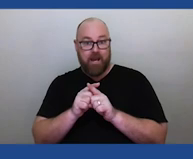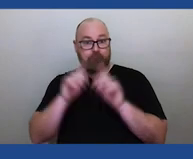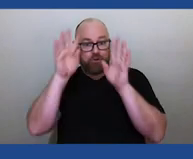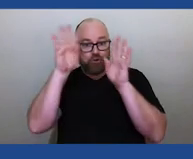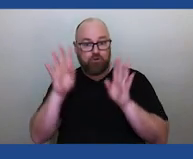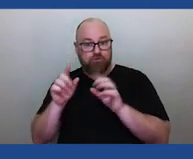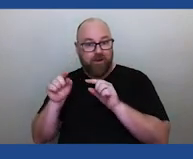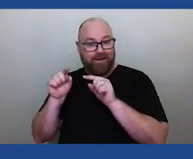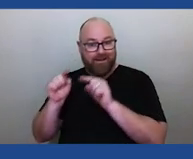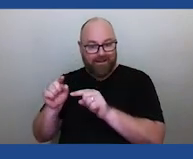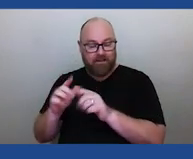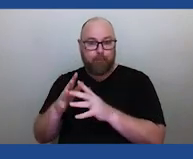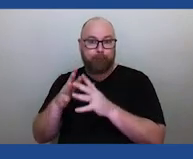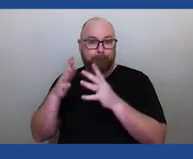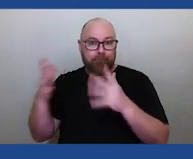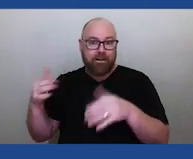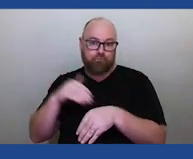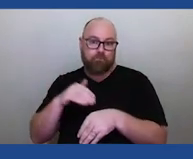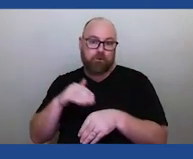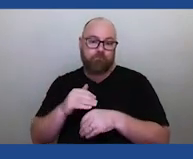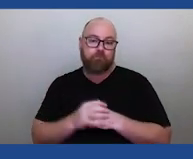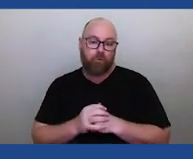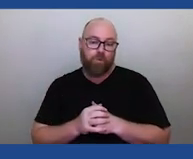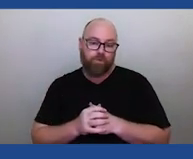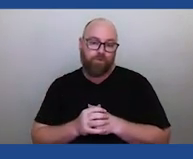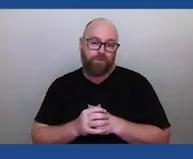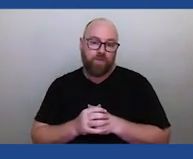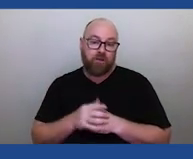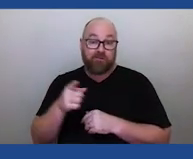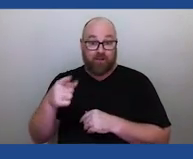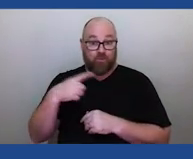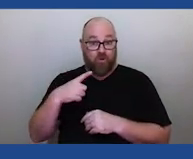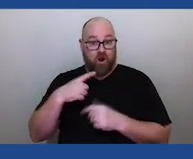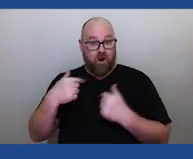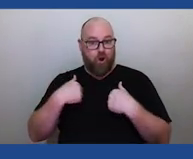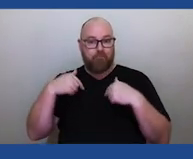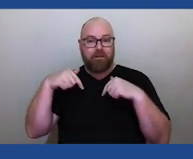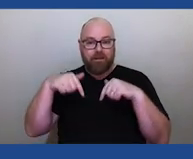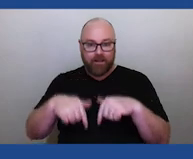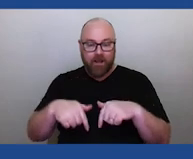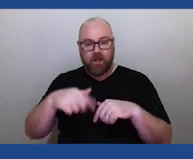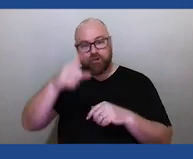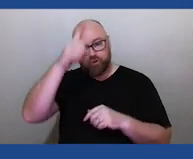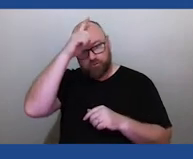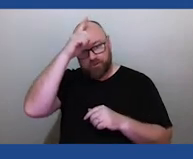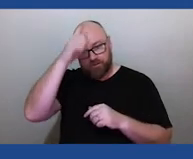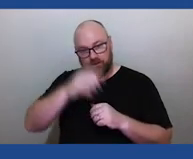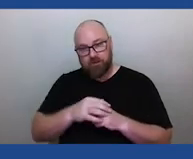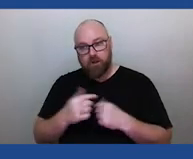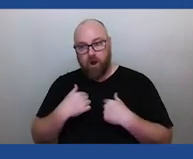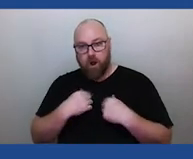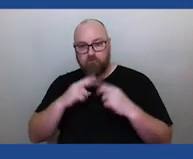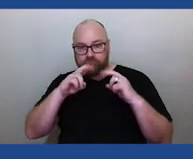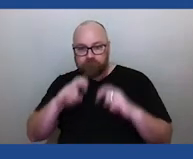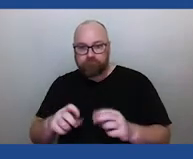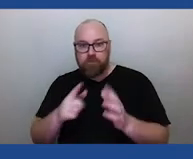a real major problem. And then funnily enough, like I said, that's the reason I'm here in Heidelberg. We're looking at the apocalypse from above.